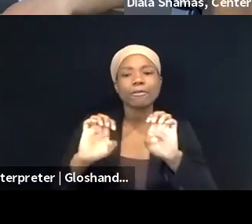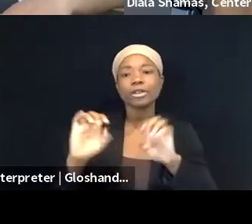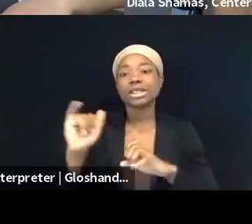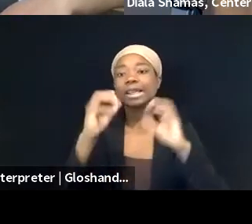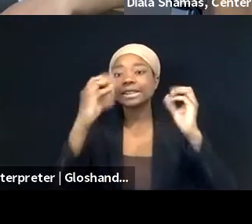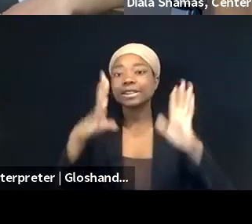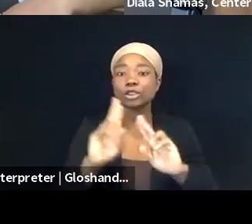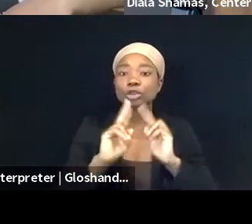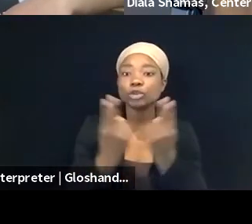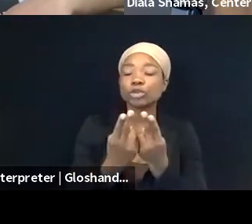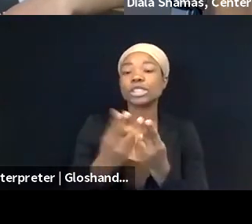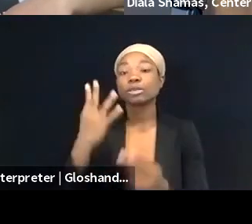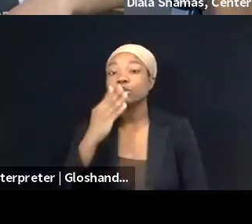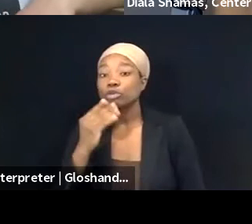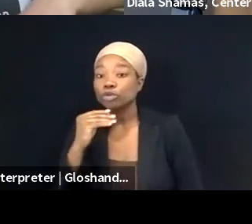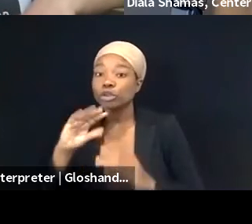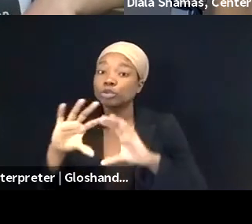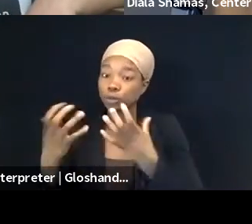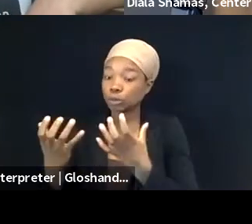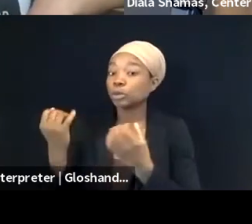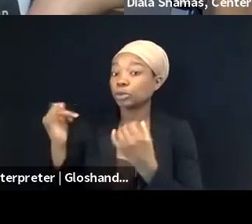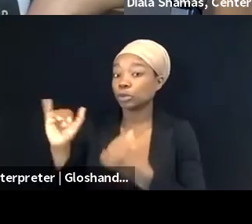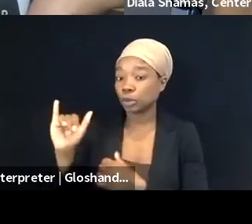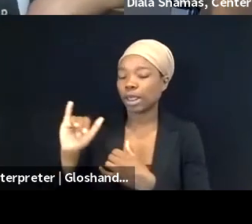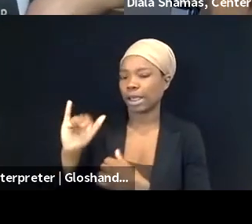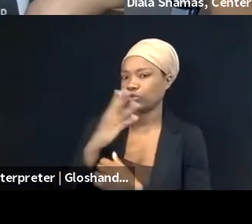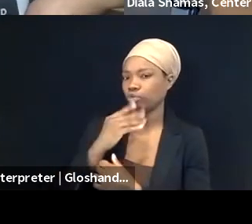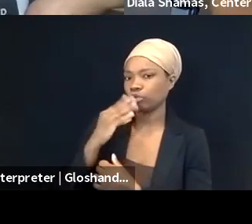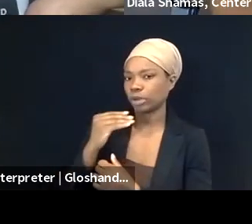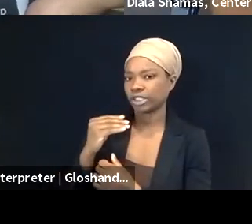Jewish groups like Jewish Voice for Peace, those bills were increasingly watered down to where